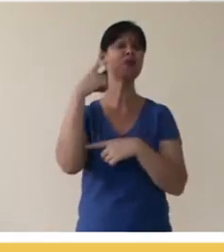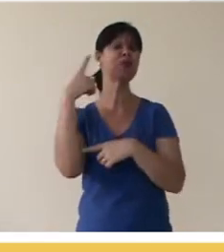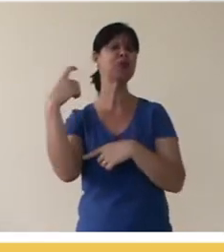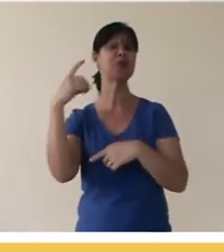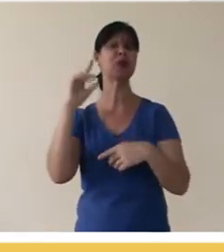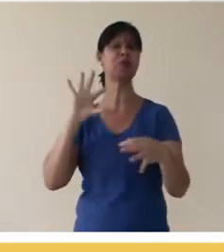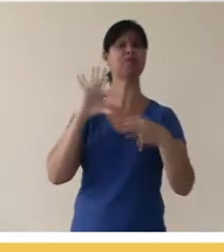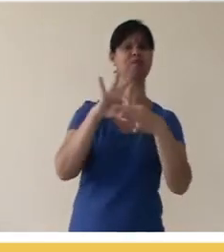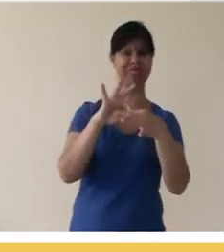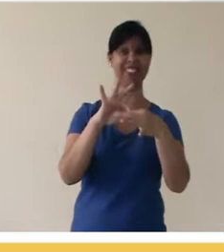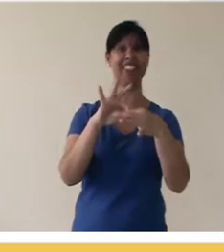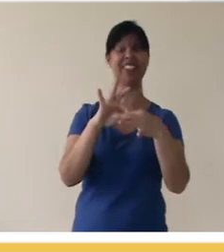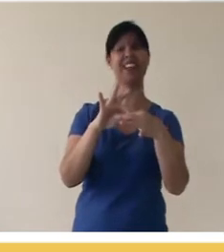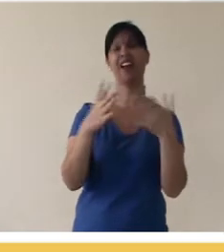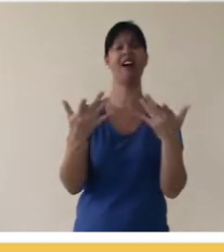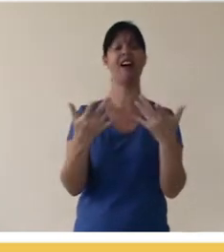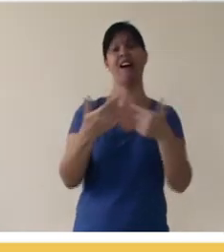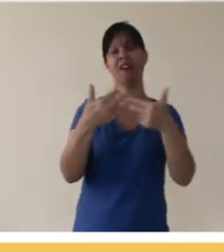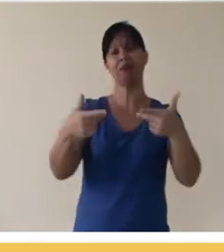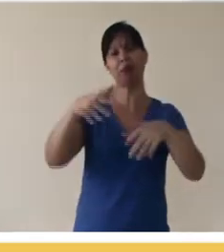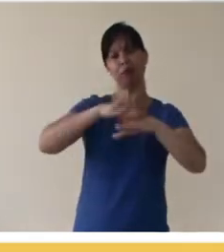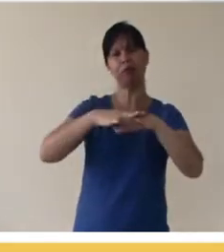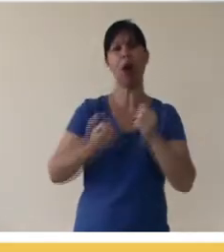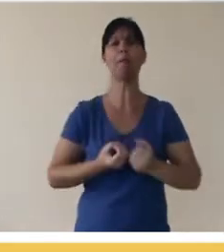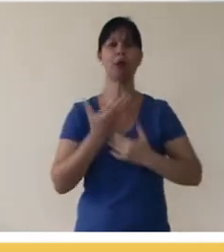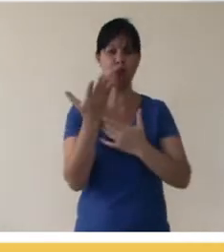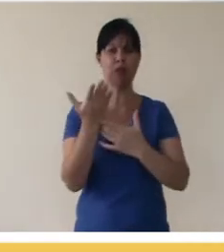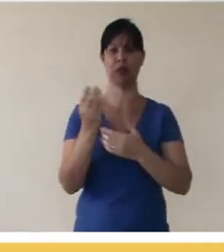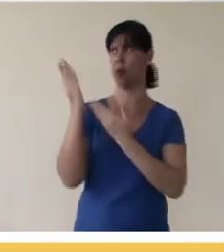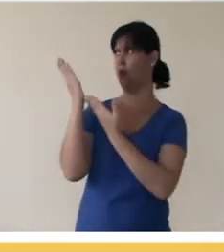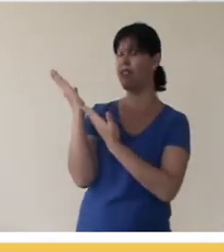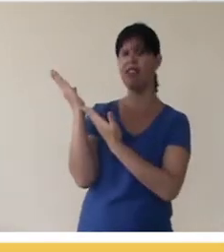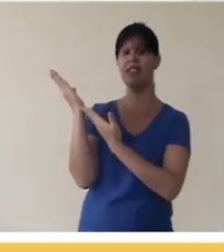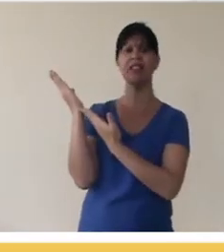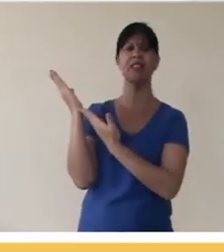video, for composing works. Jamendo is a very cool source